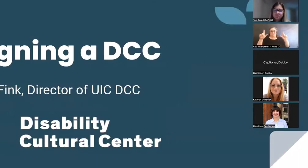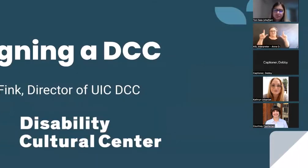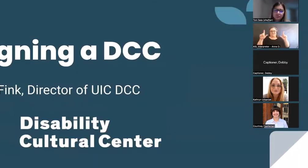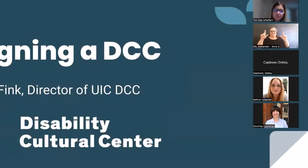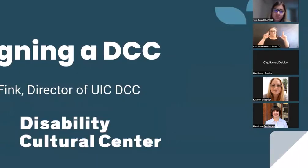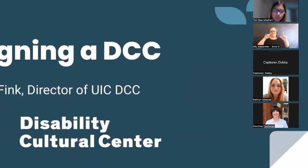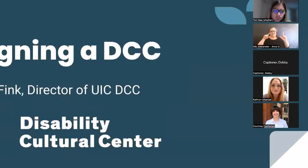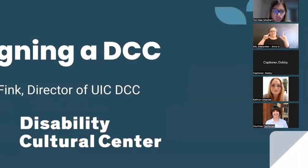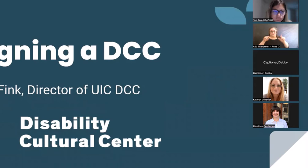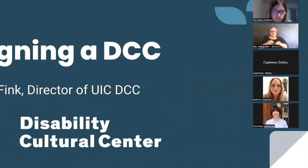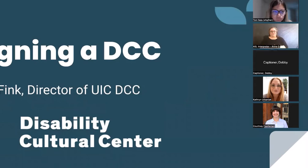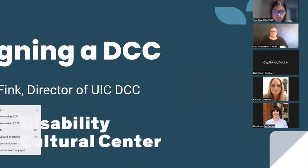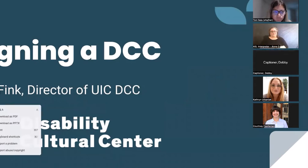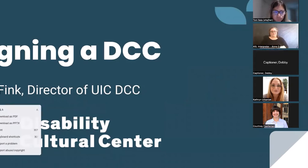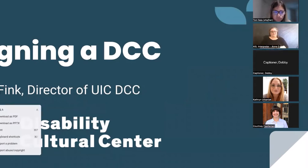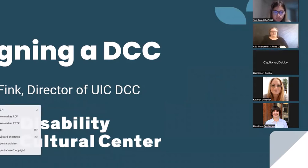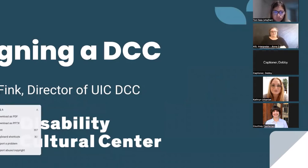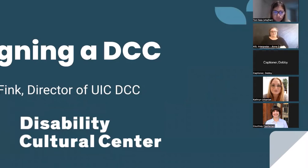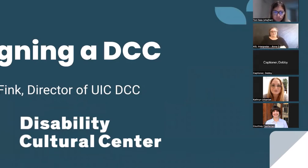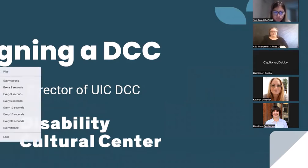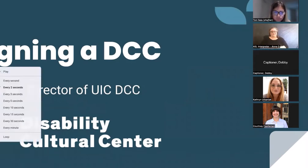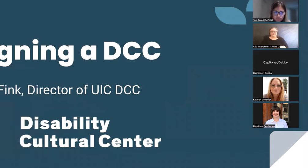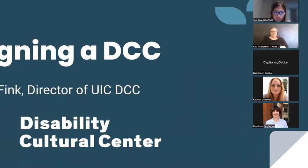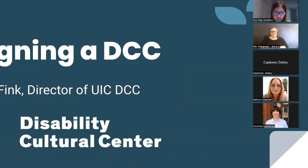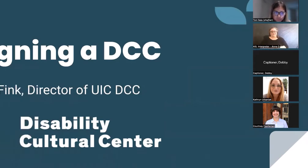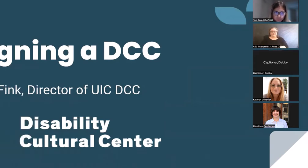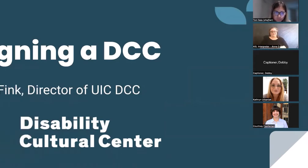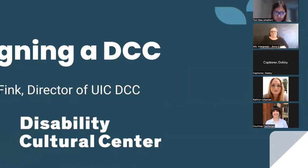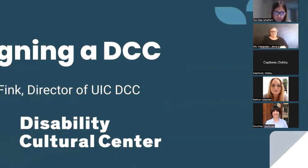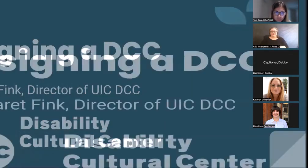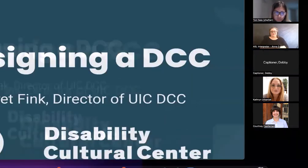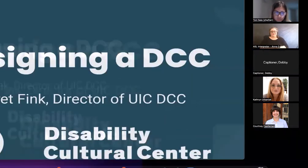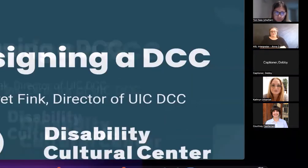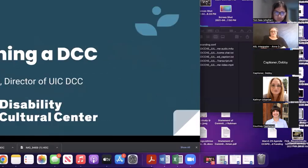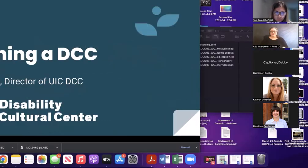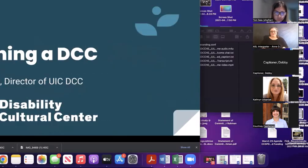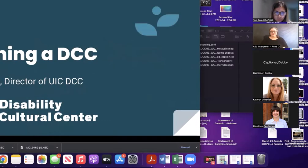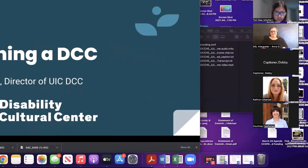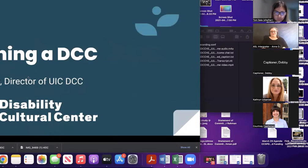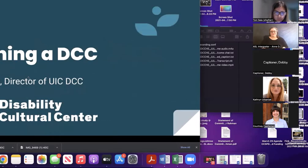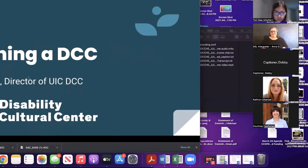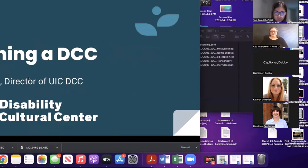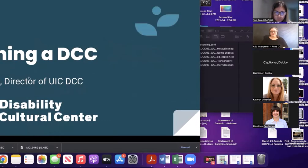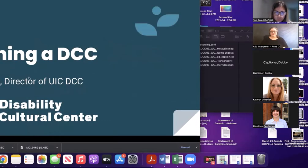(Margaret faintly speaking) Okay.